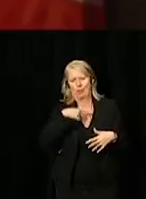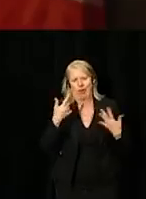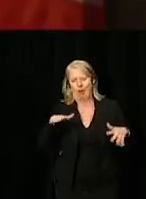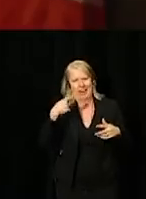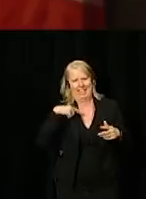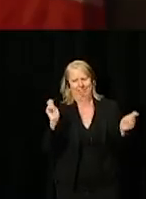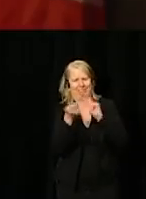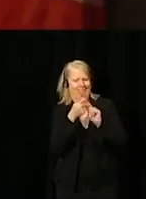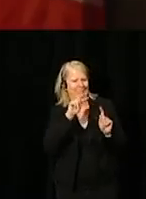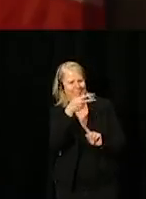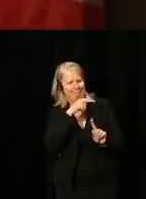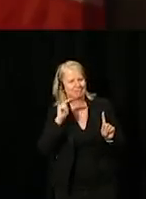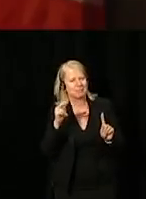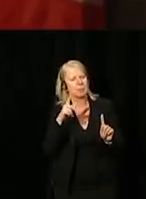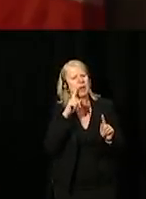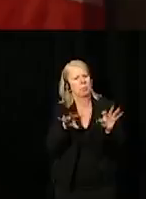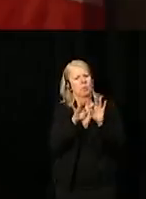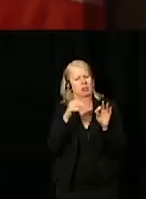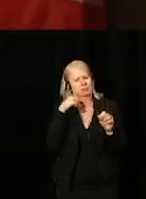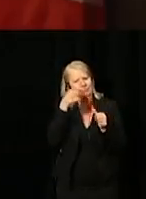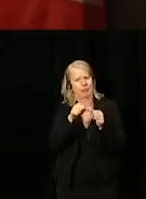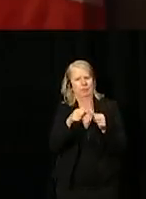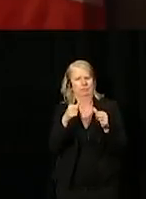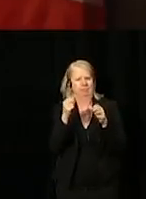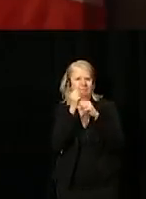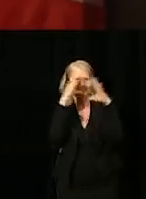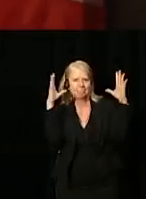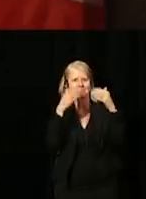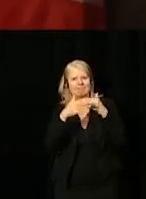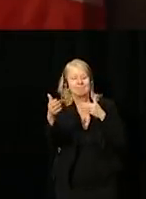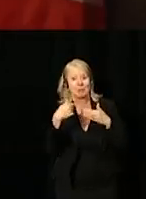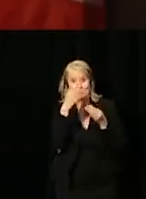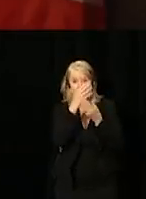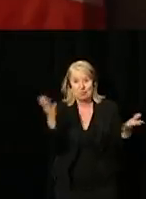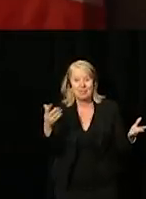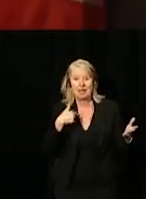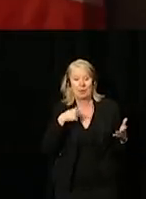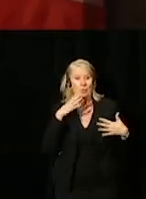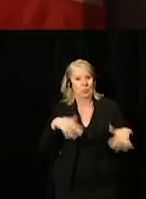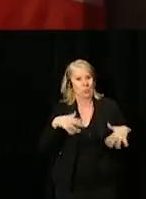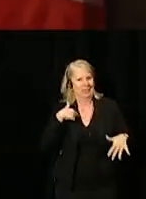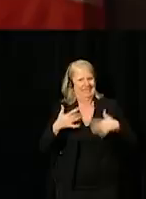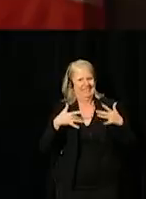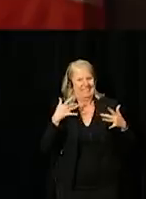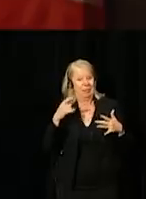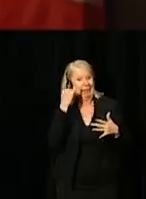It's really important that we always remember the big picture. I'm beyond excited - this isn't a competition, but if it was: